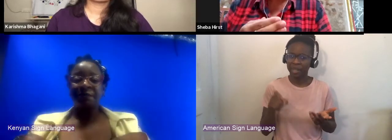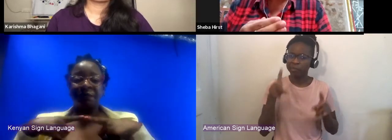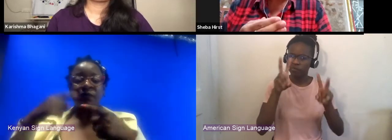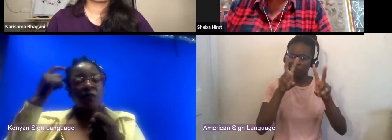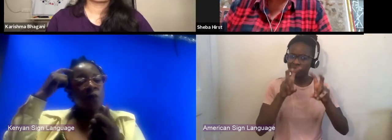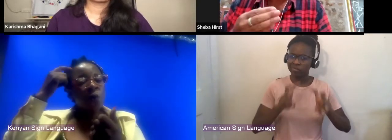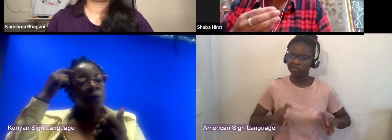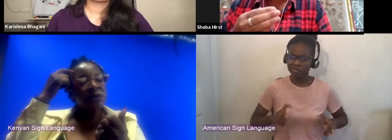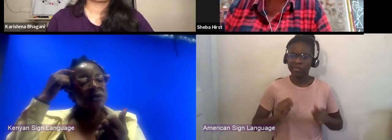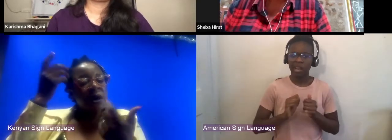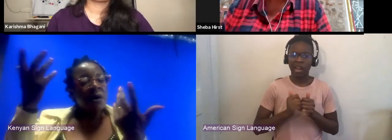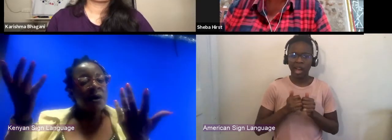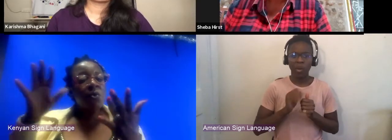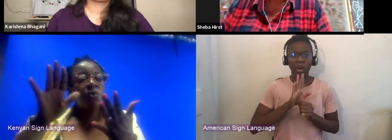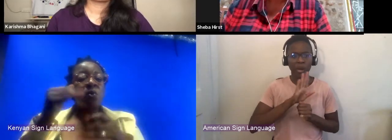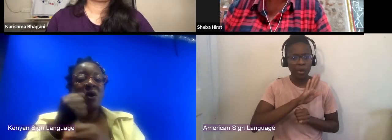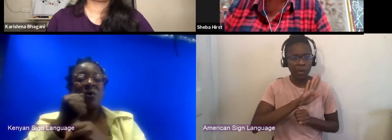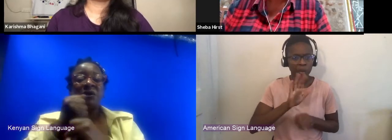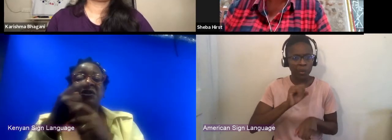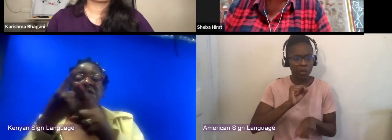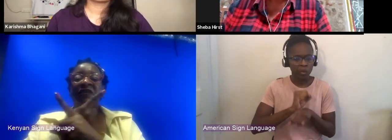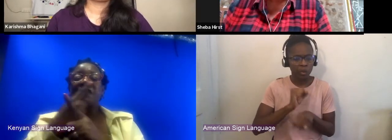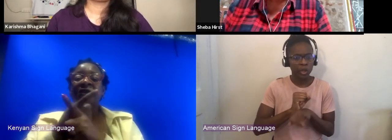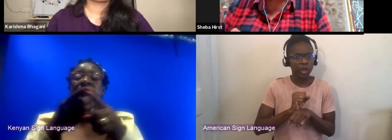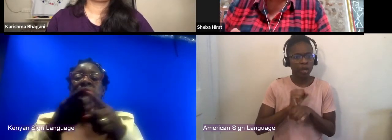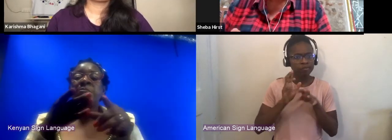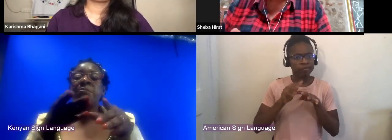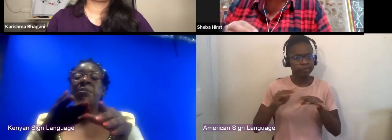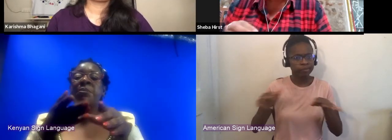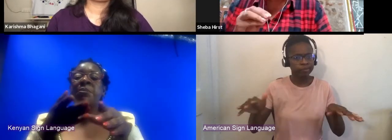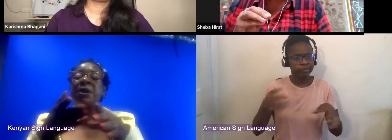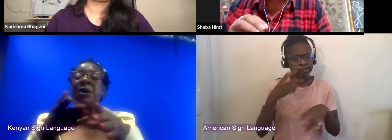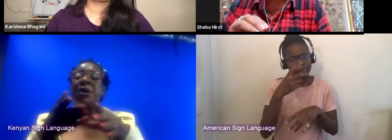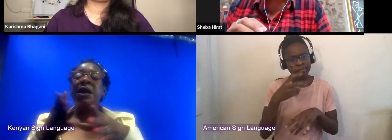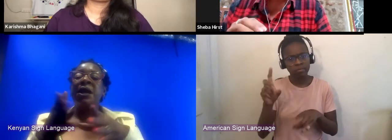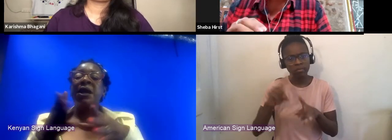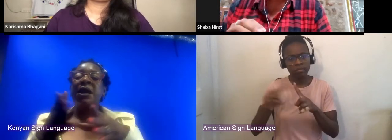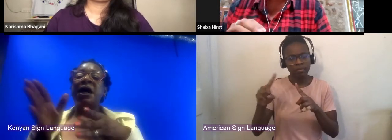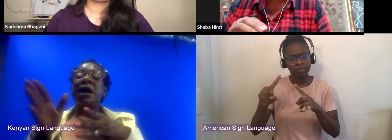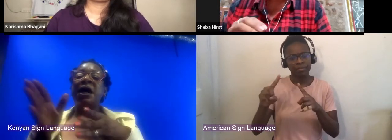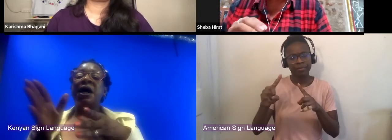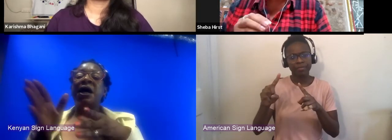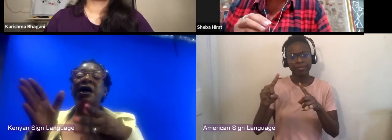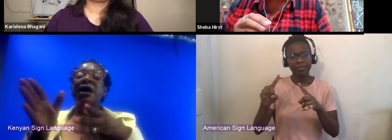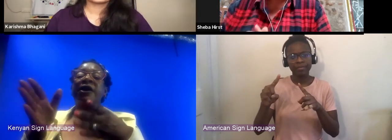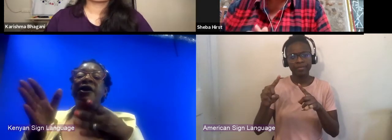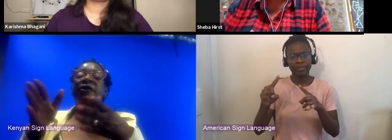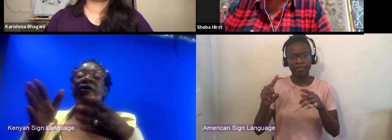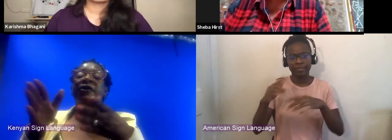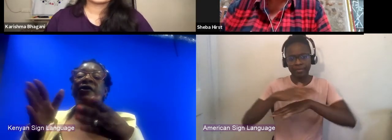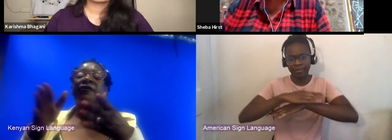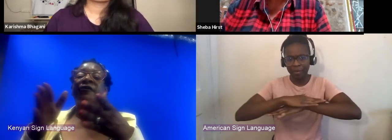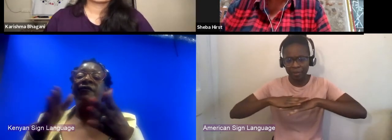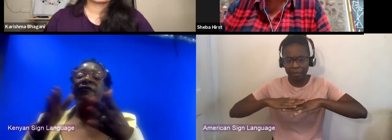across different platforms, but in doing that sort of realizing as well that like things don't